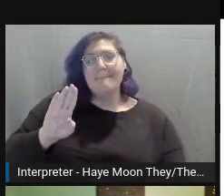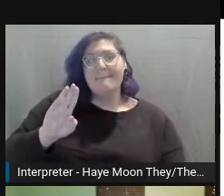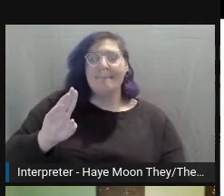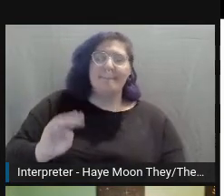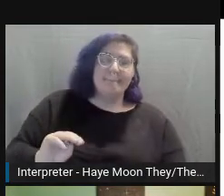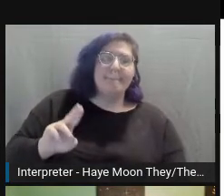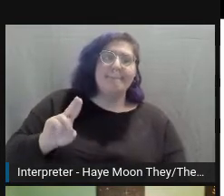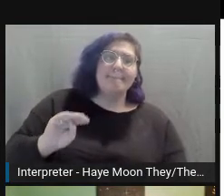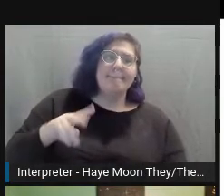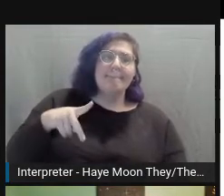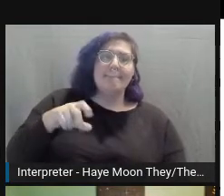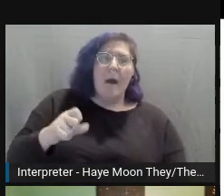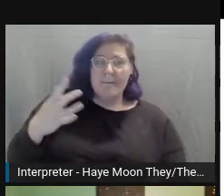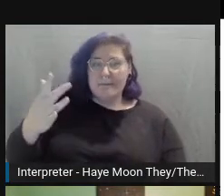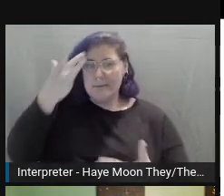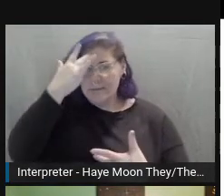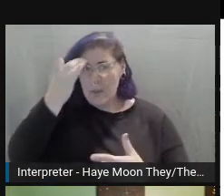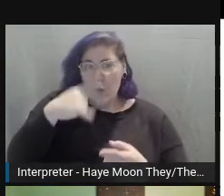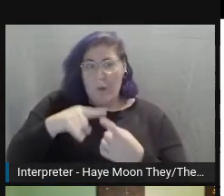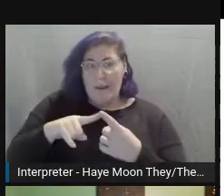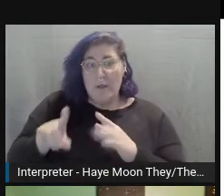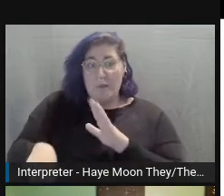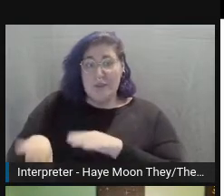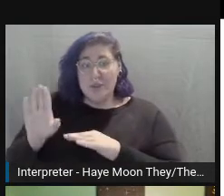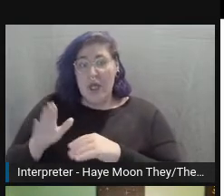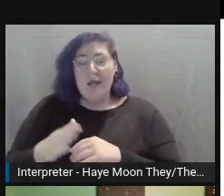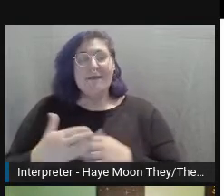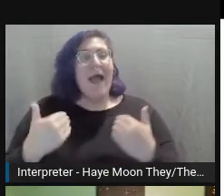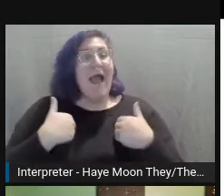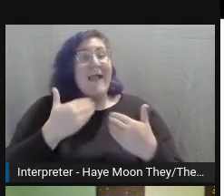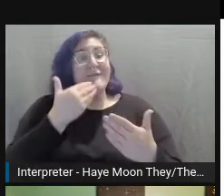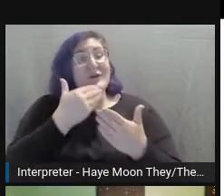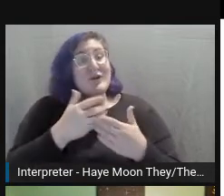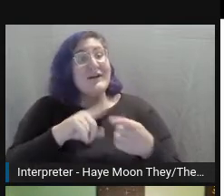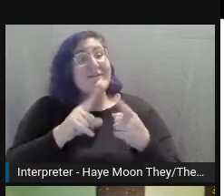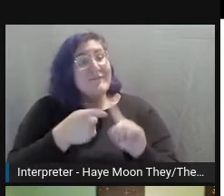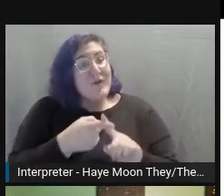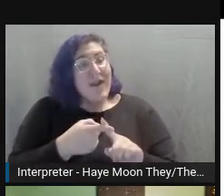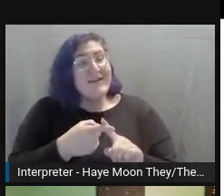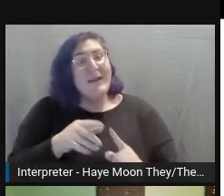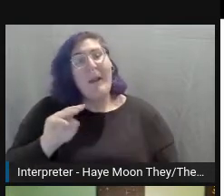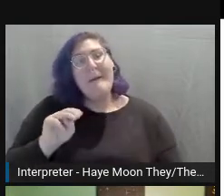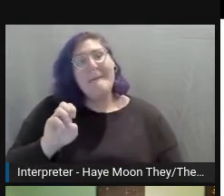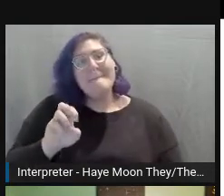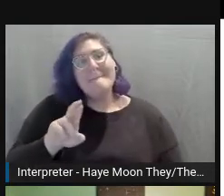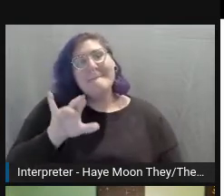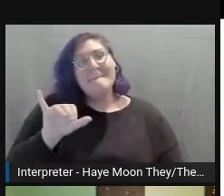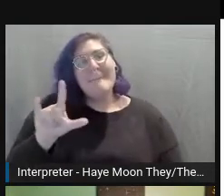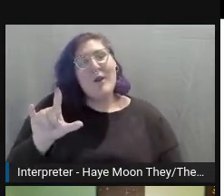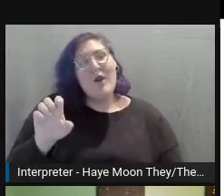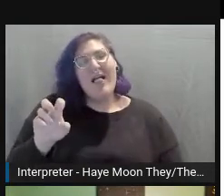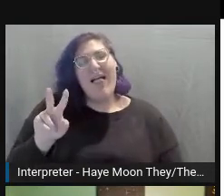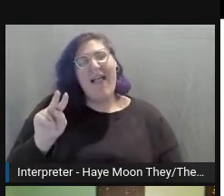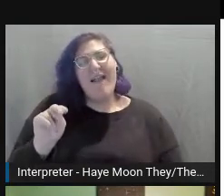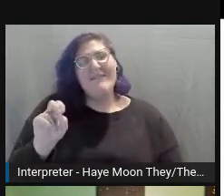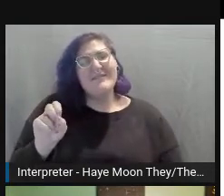I have a very good friend, you may all know her, Meryl Evans, she is a phenomenal human being, a wonderful advocate.